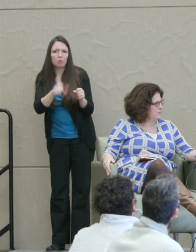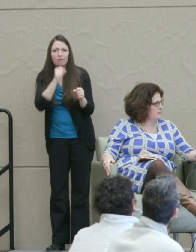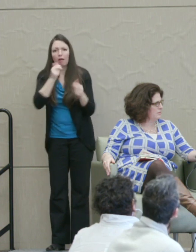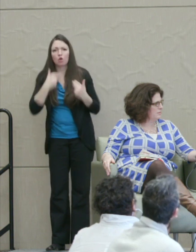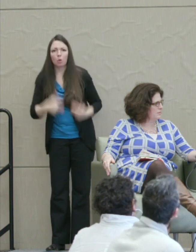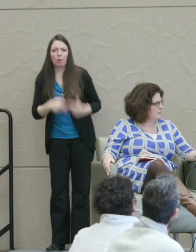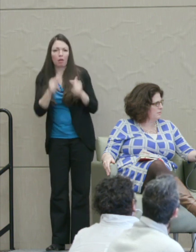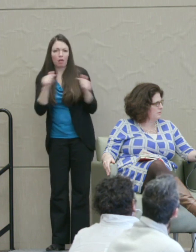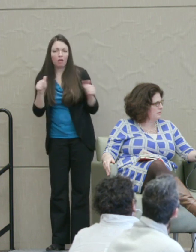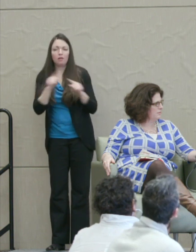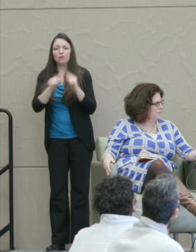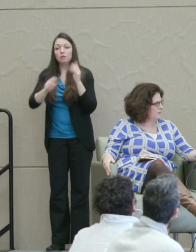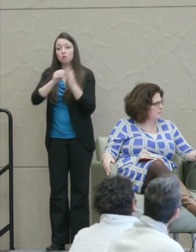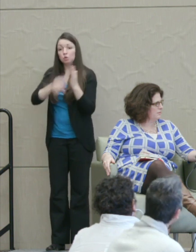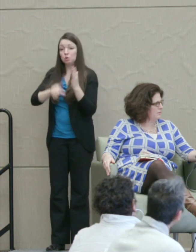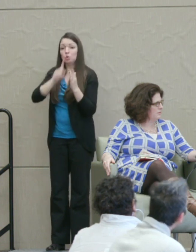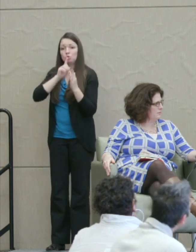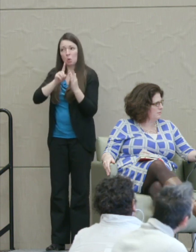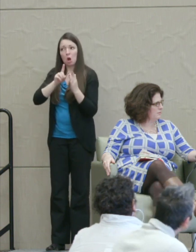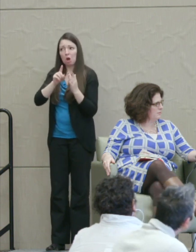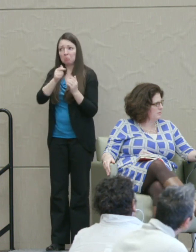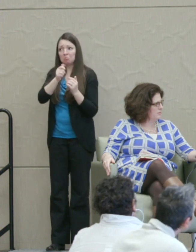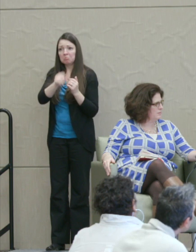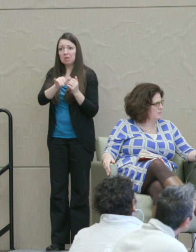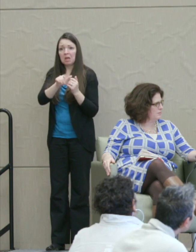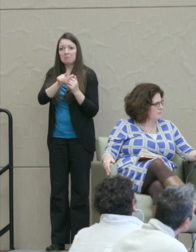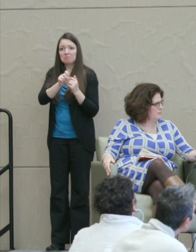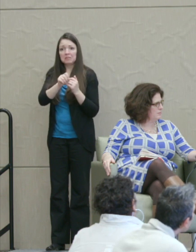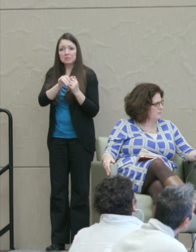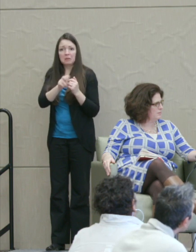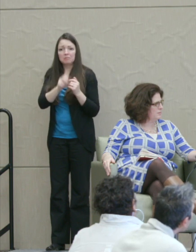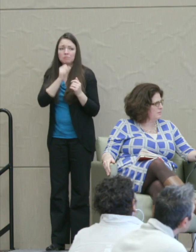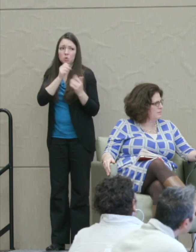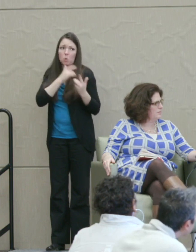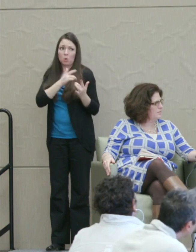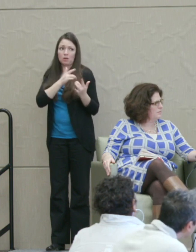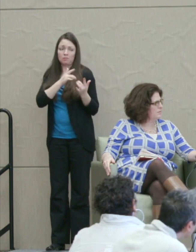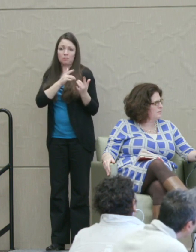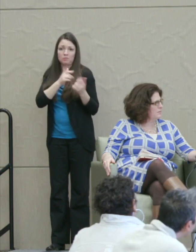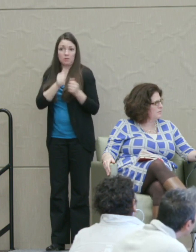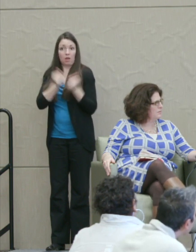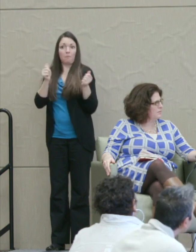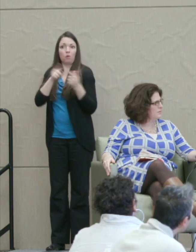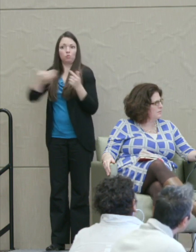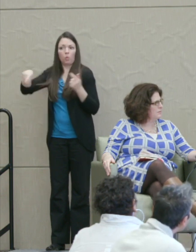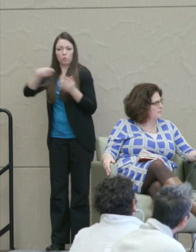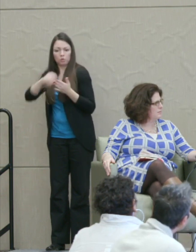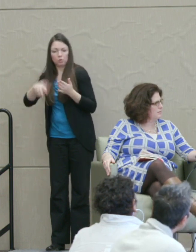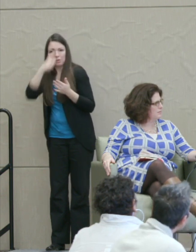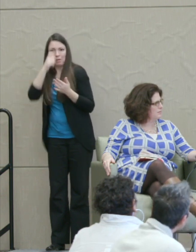And the students who are gay and lesbian don't usually come out to the religious conservative students because they're scared of them.